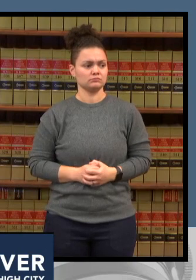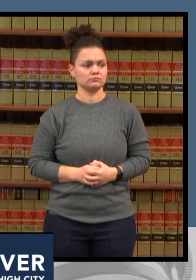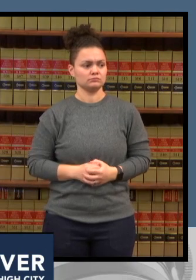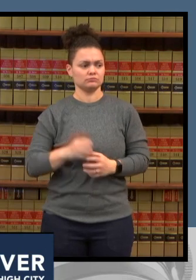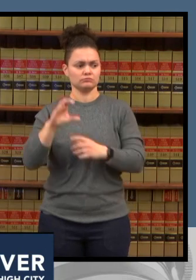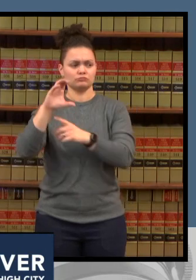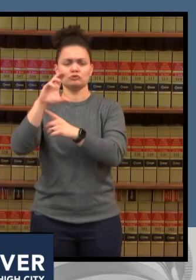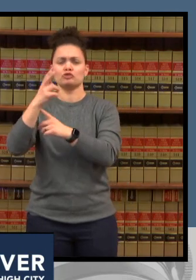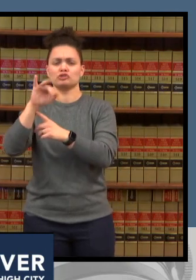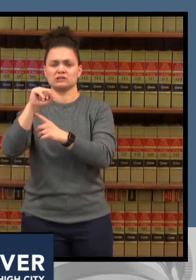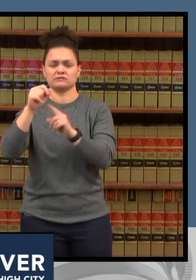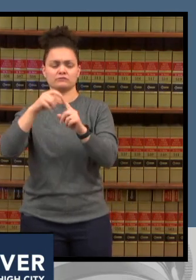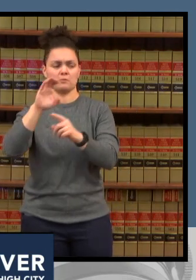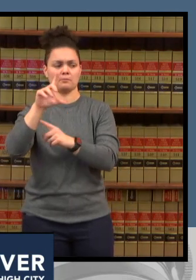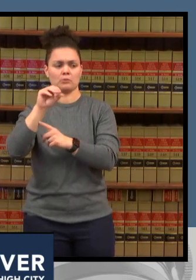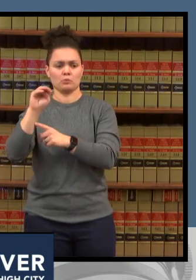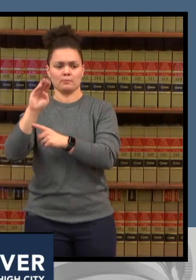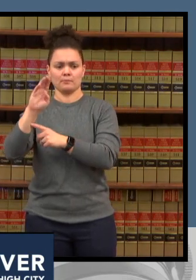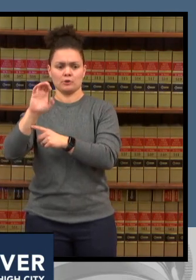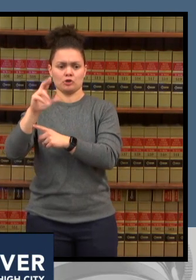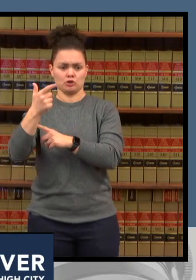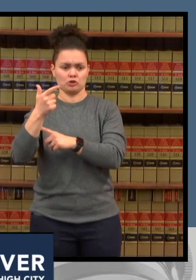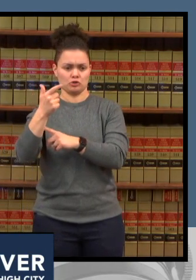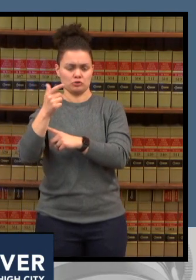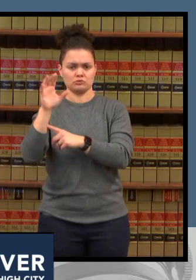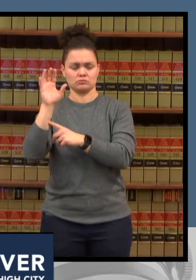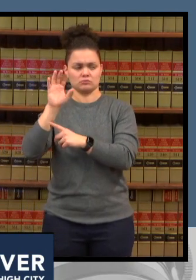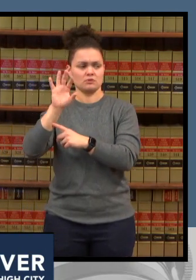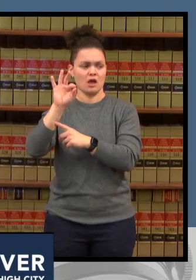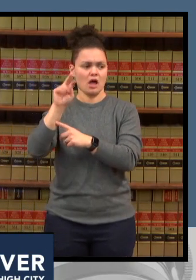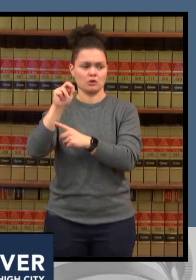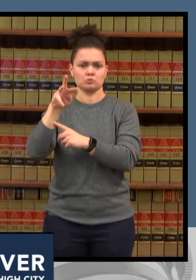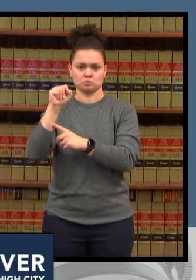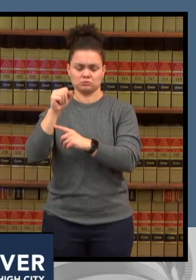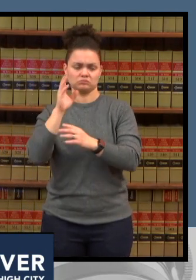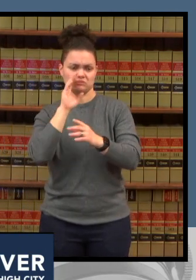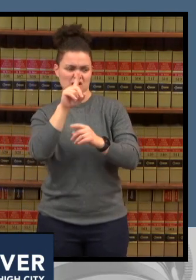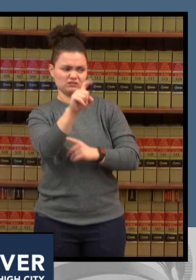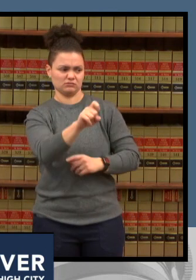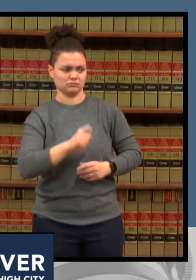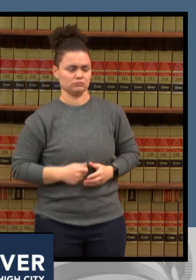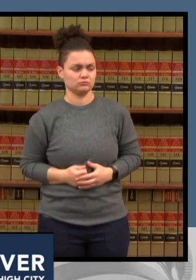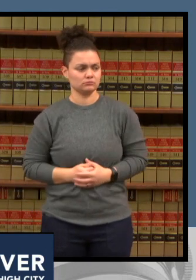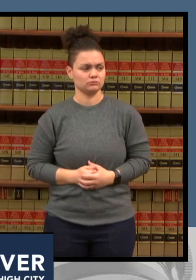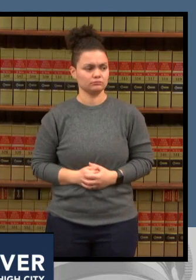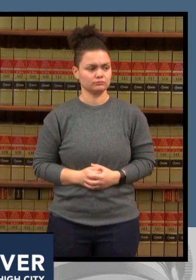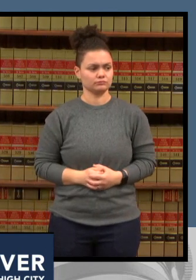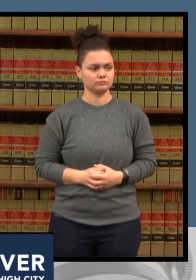i do thanks and good to see you uh feeling better mayor hancock um my question is directed towards